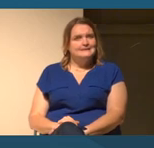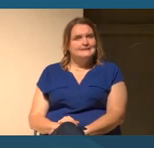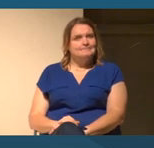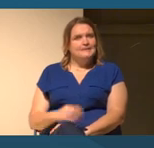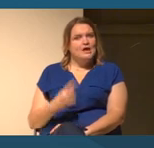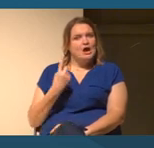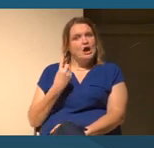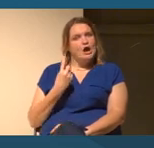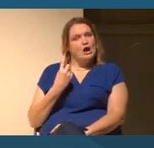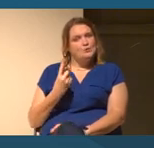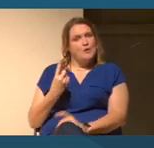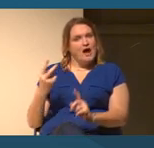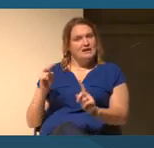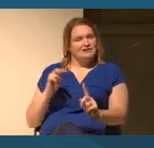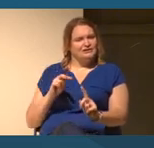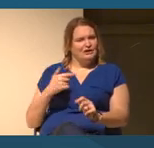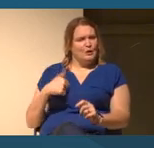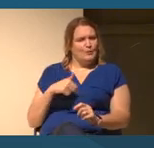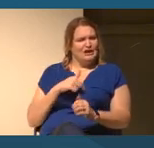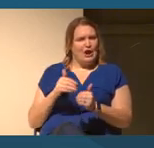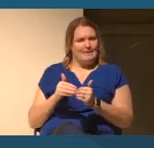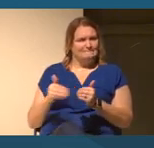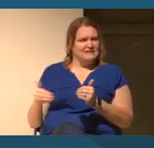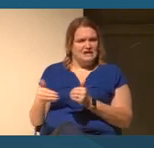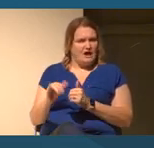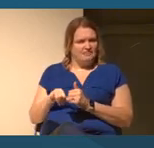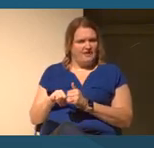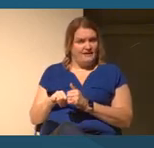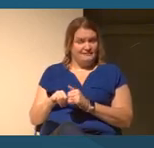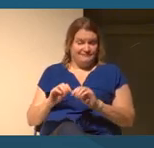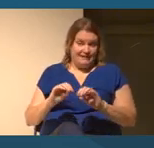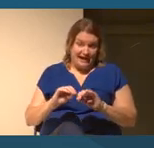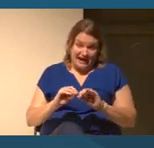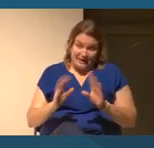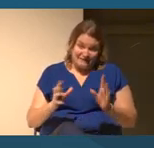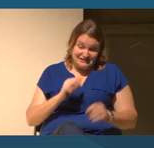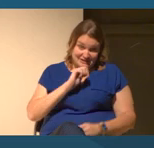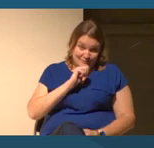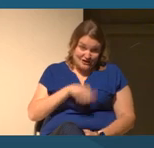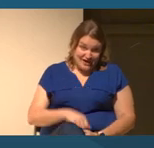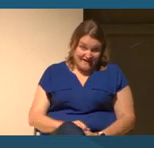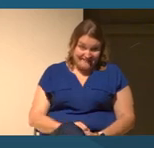we're beyond that. But clearly we're not. This was not something that was voluntary.